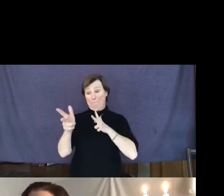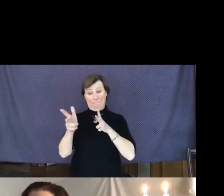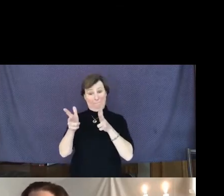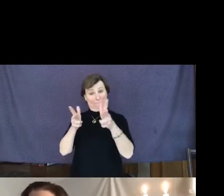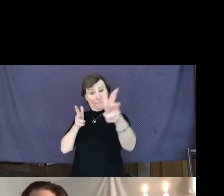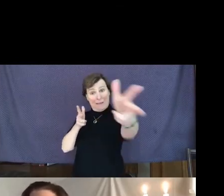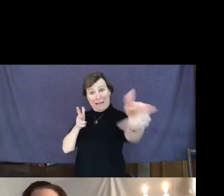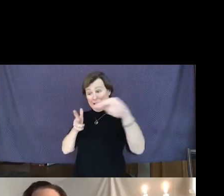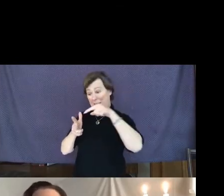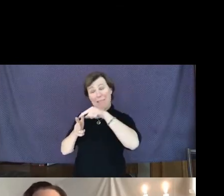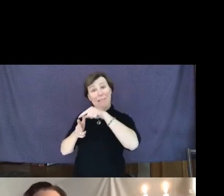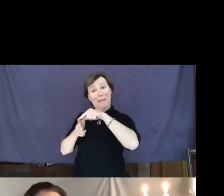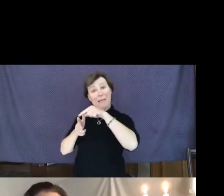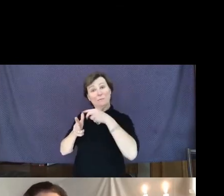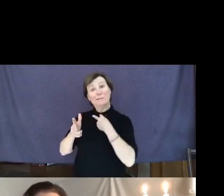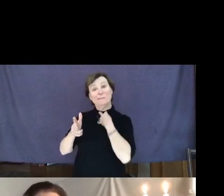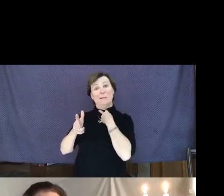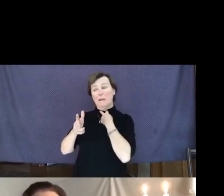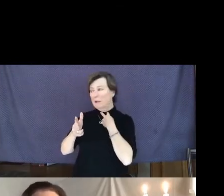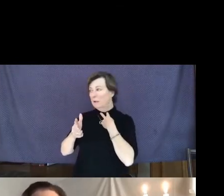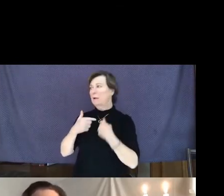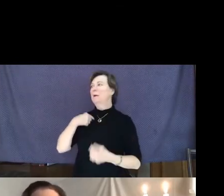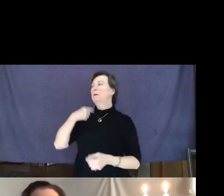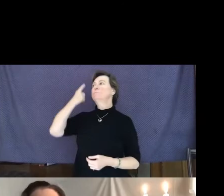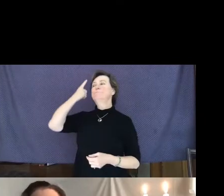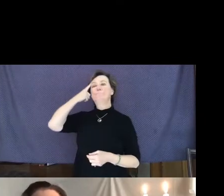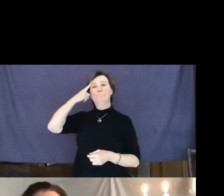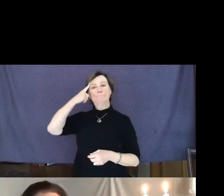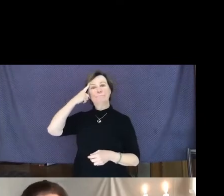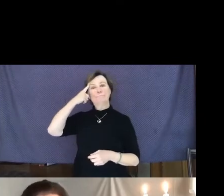stuck it dawned on me, this person